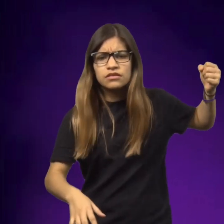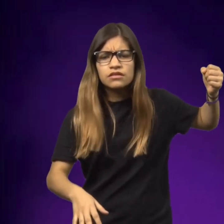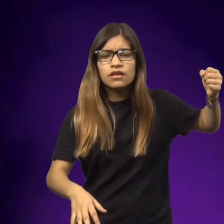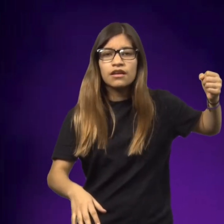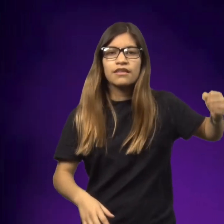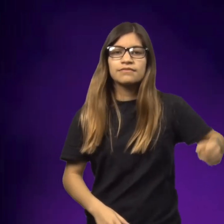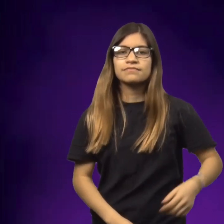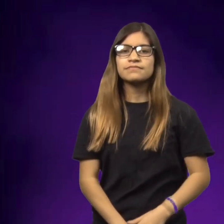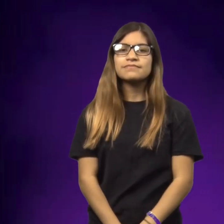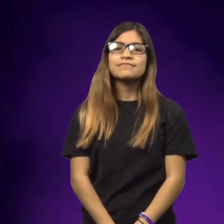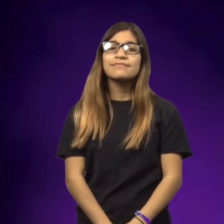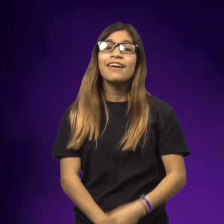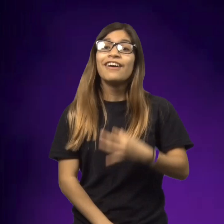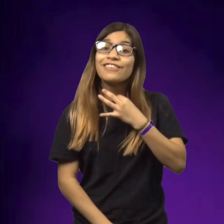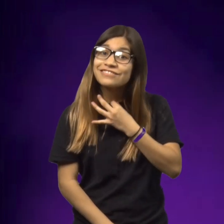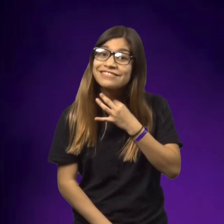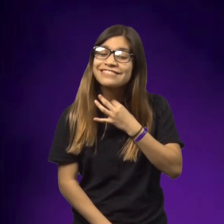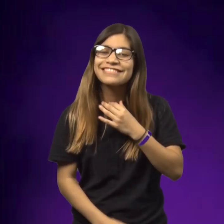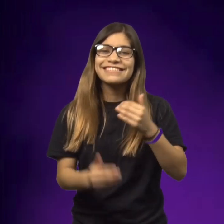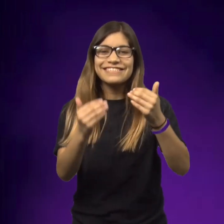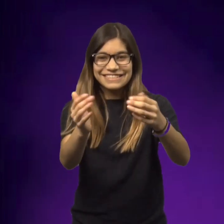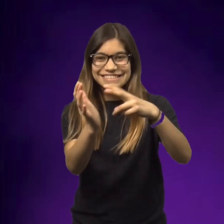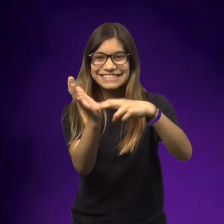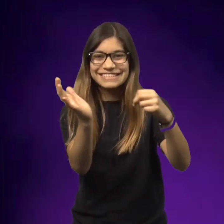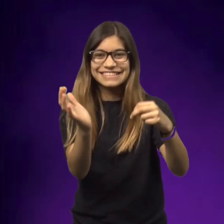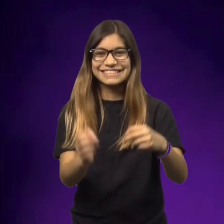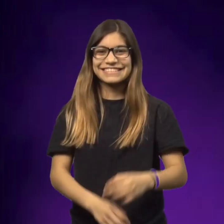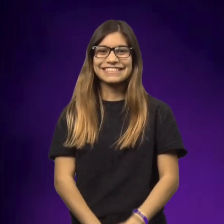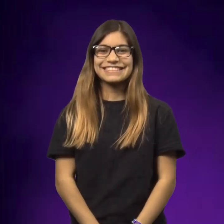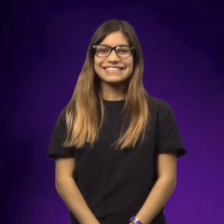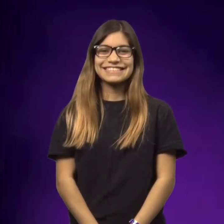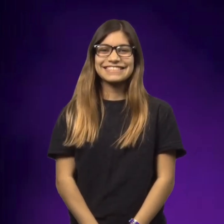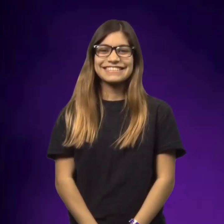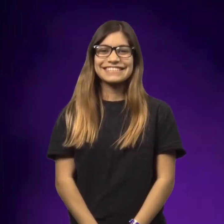And the soldier grabbed her basket. If you're curious to know what happens, go ahead and read.